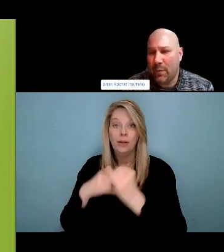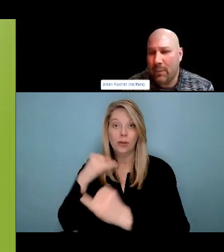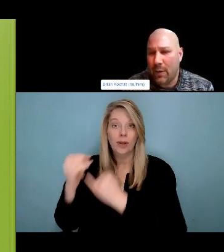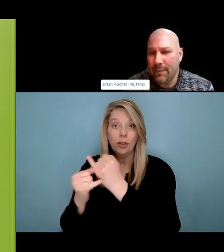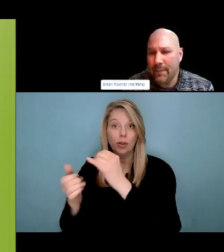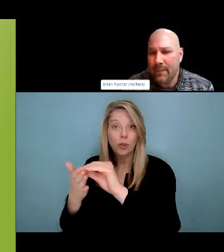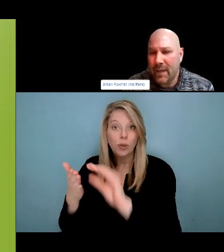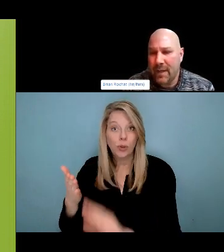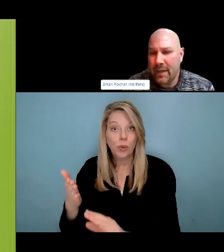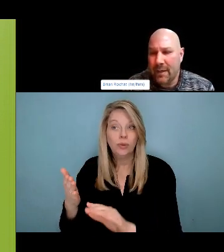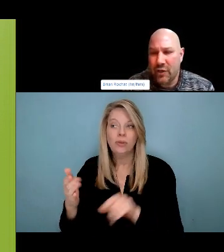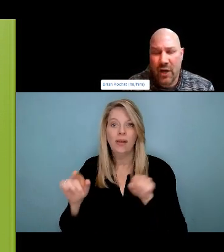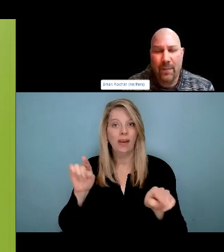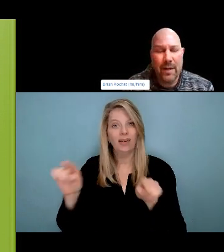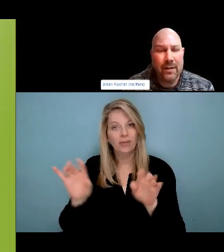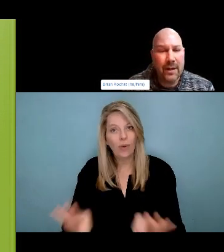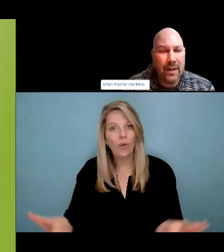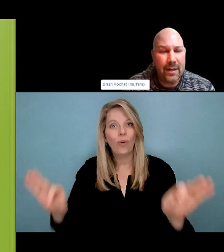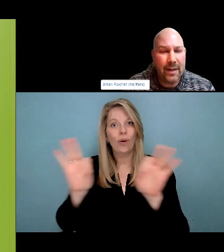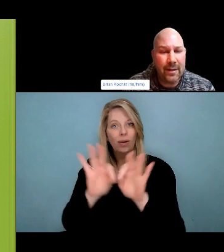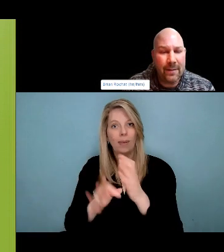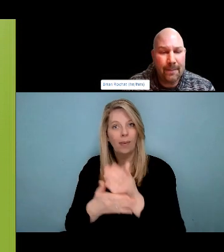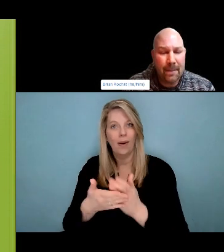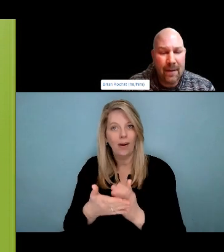To their substance use and I would encourage people to go into the chat. I'll give folks